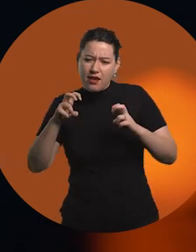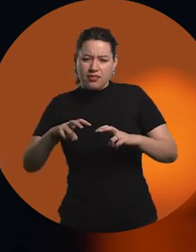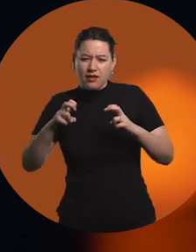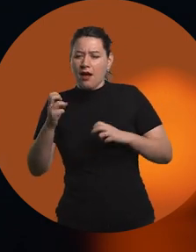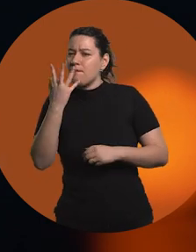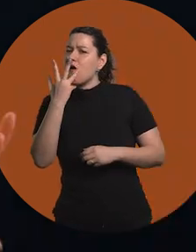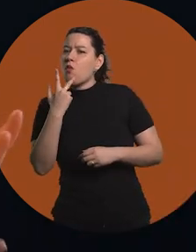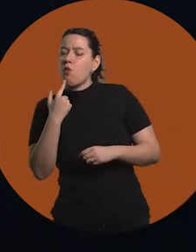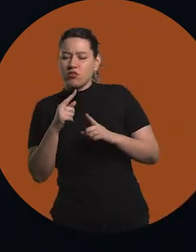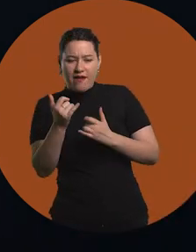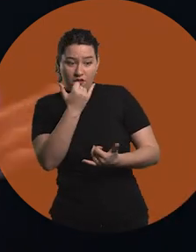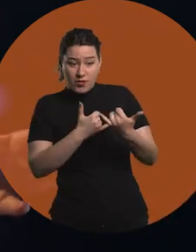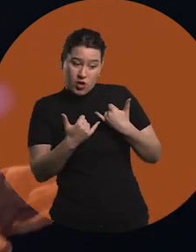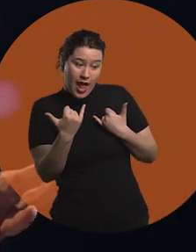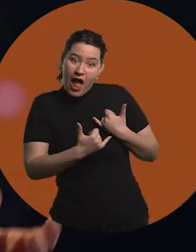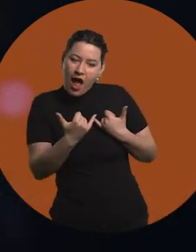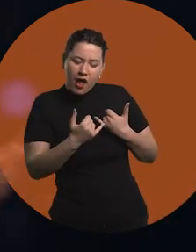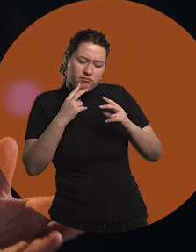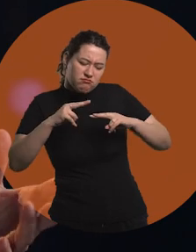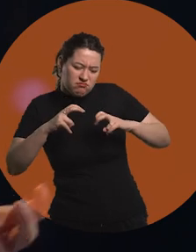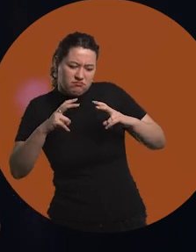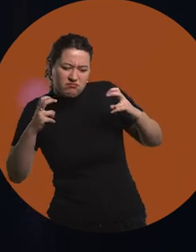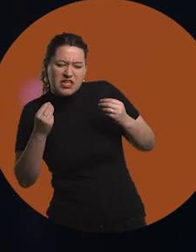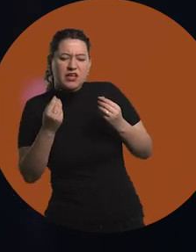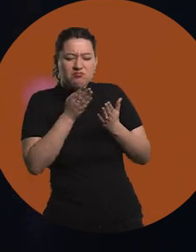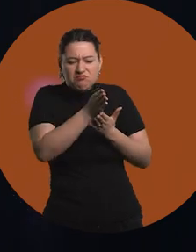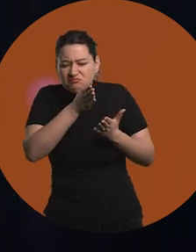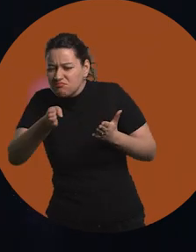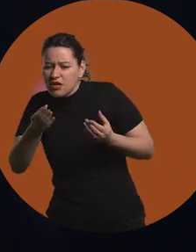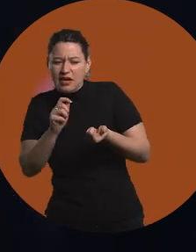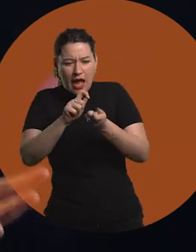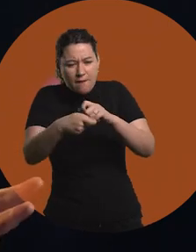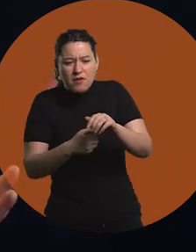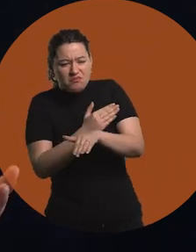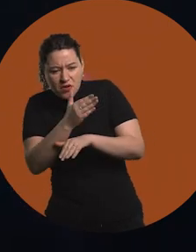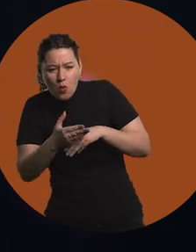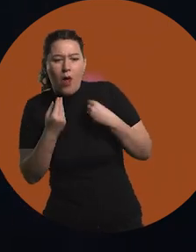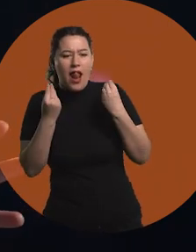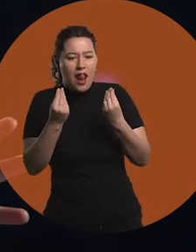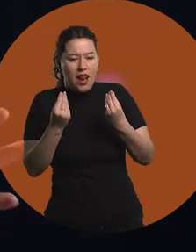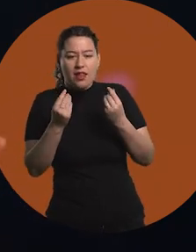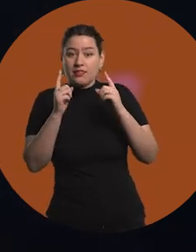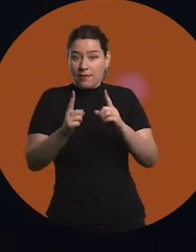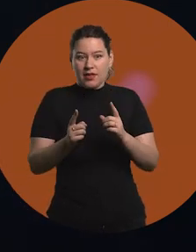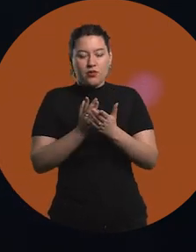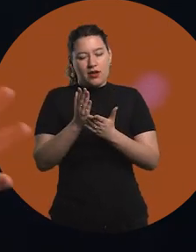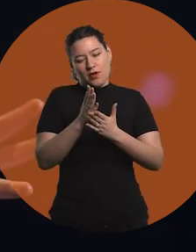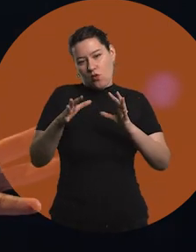Using the information that is available, I like to analyze it, to understand what ramifications it has, what impact it has, but at the same time also trying to be practical,